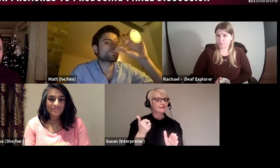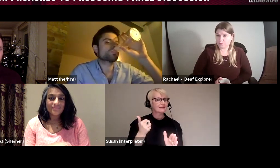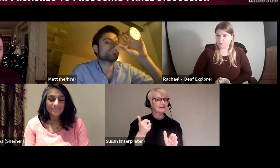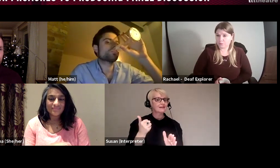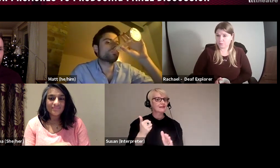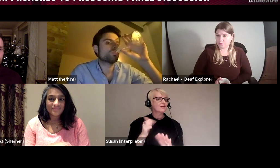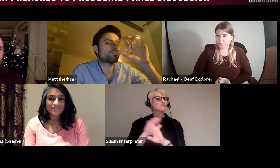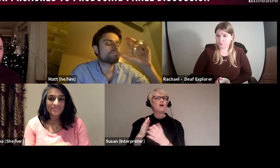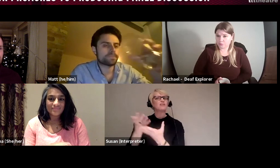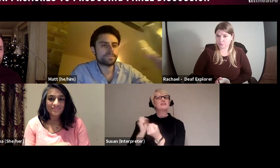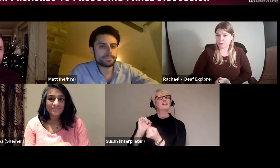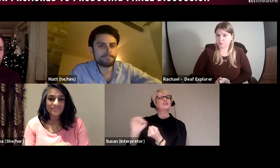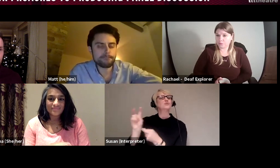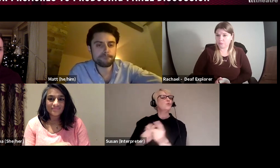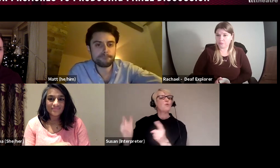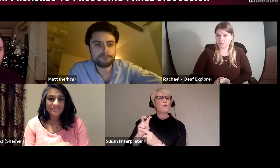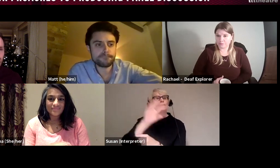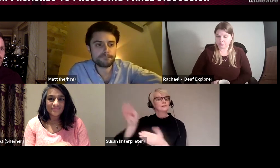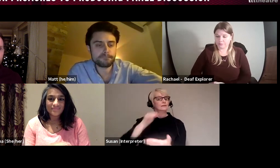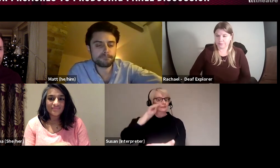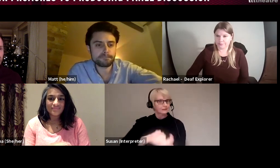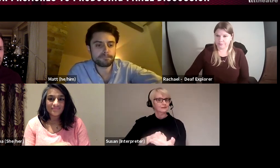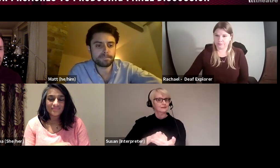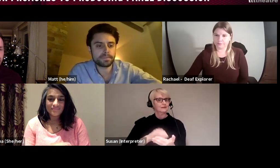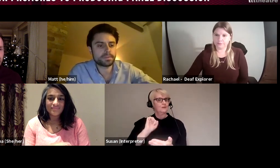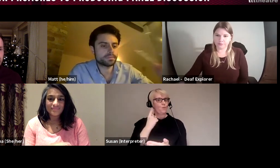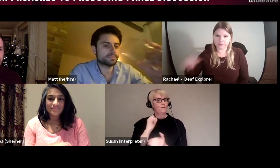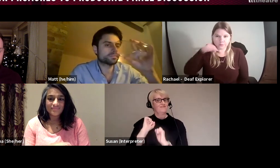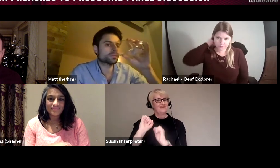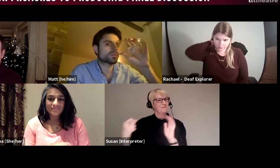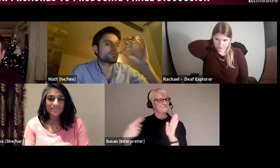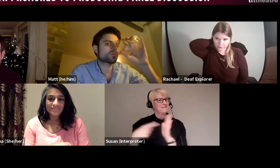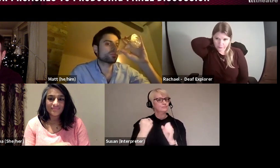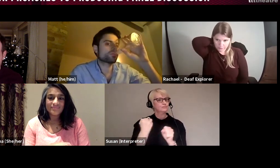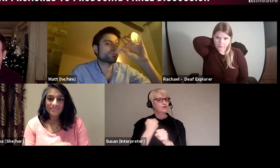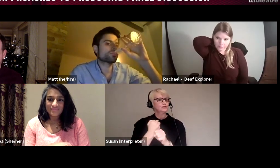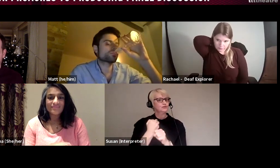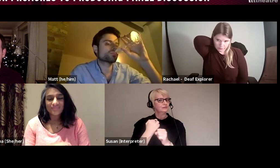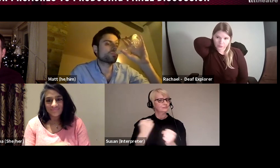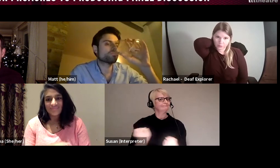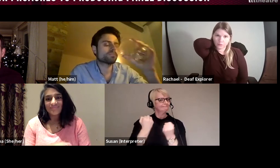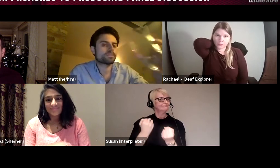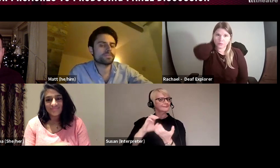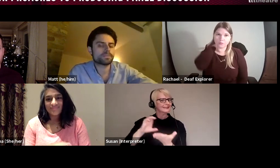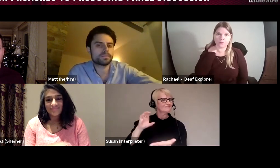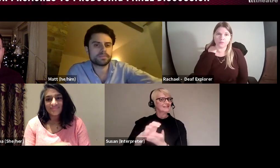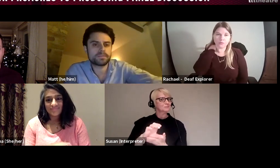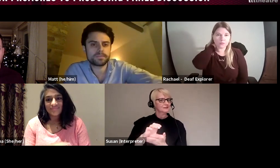tour, it is one of their main 3 productions they invest in. And I think co-productions